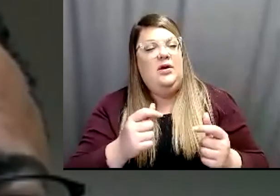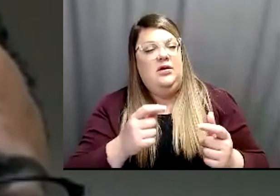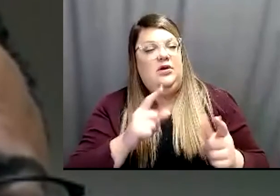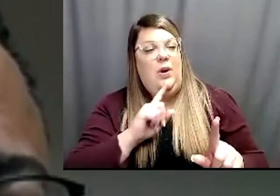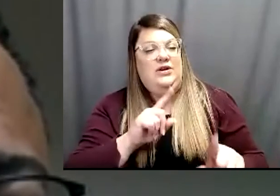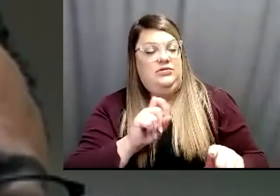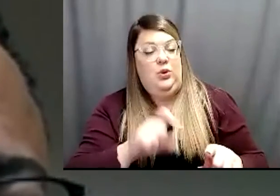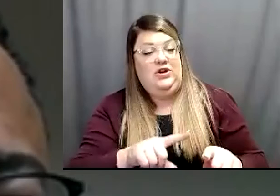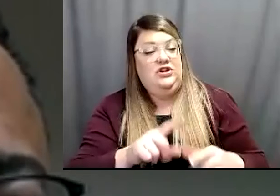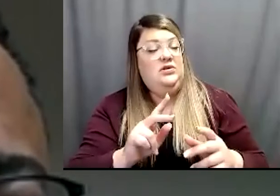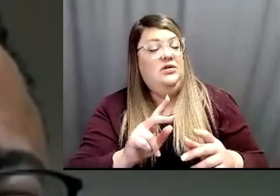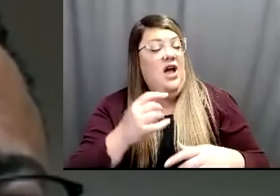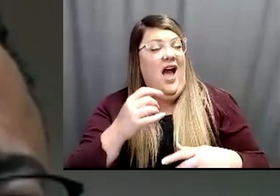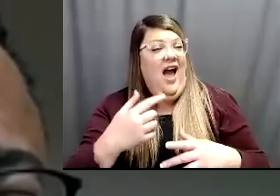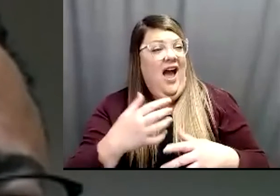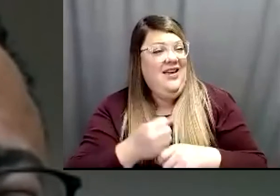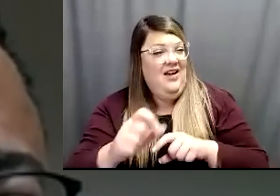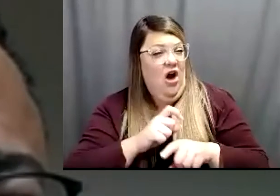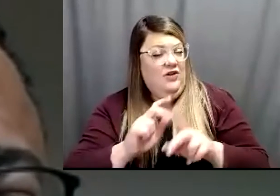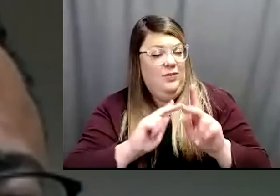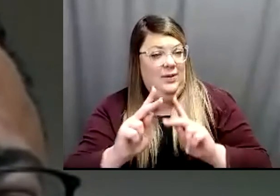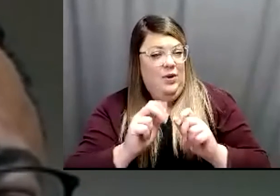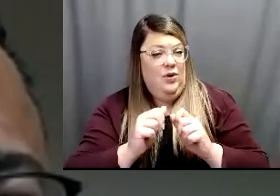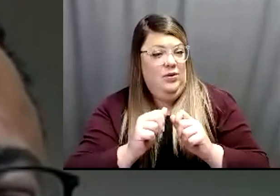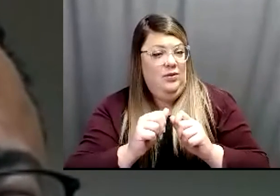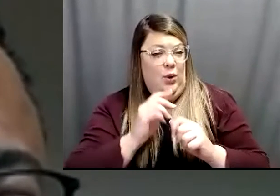homebound with disabilities and can't get out to get the vaccination,